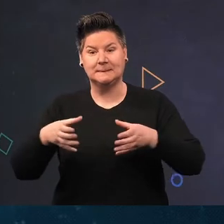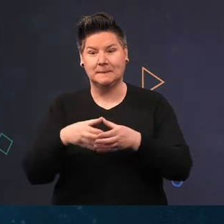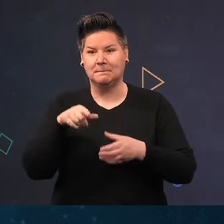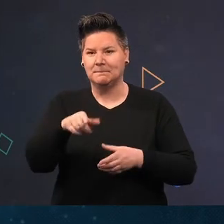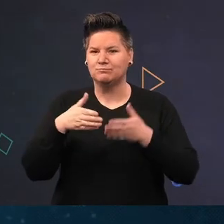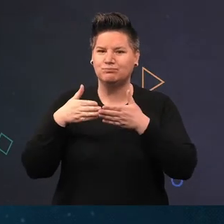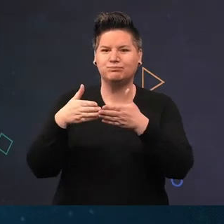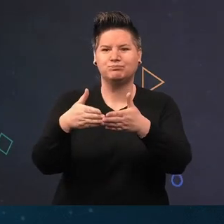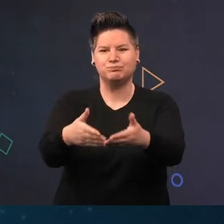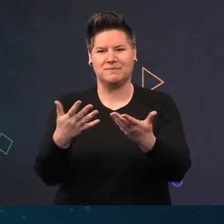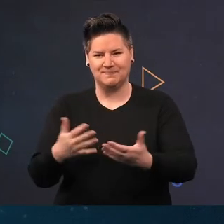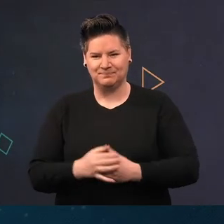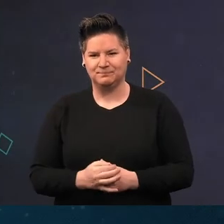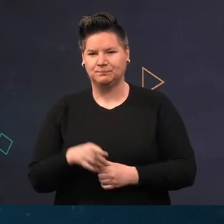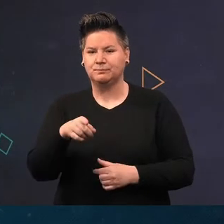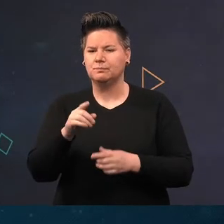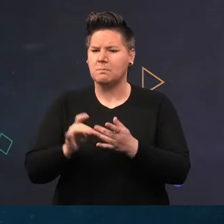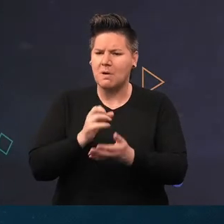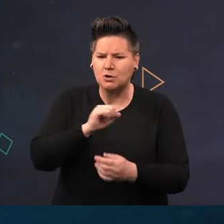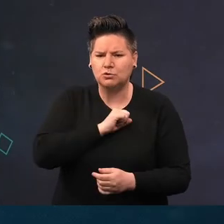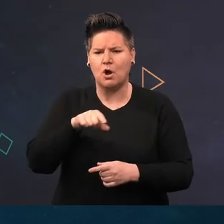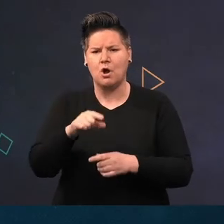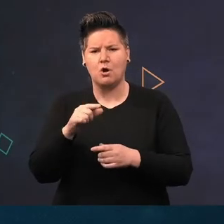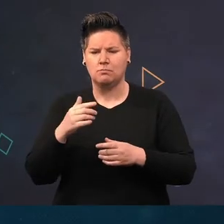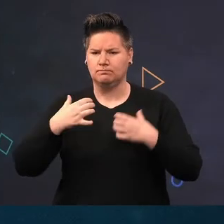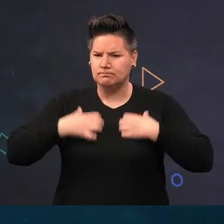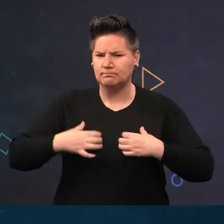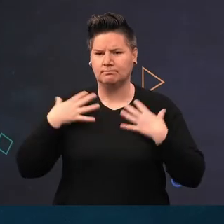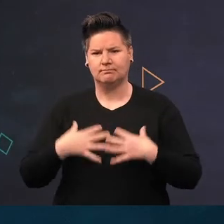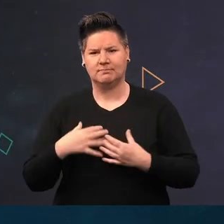and as a result we have to use some reasonably complex kit to make sure that we're kept safe.